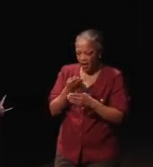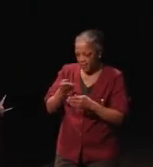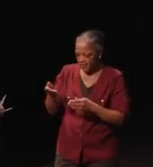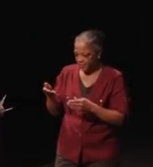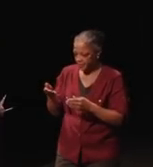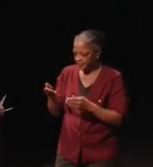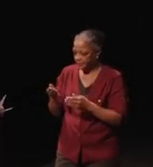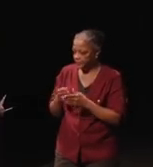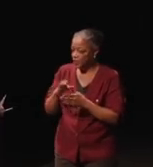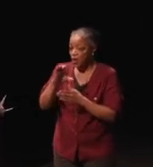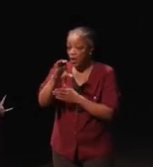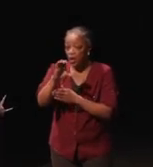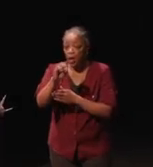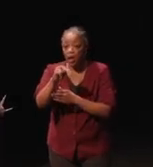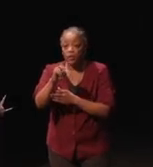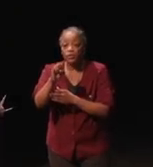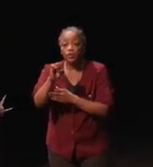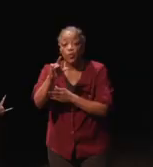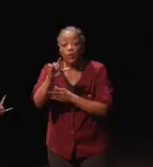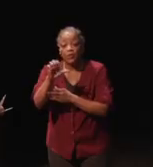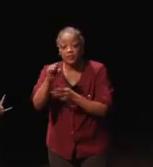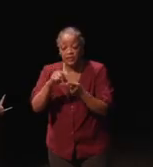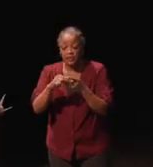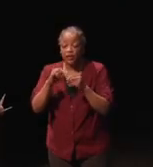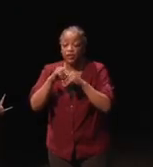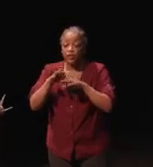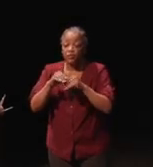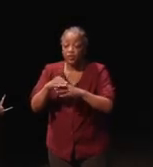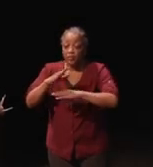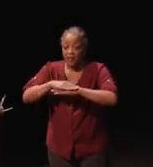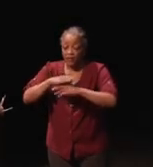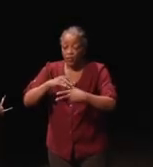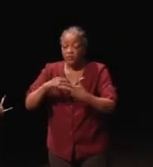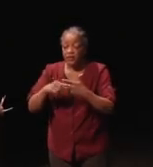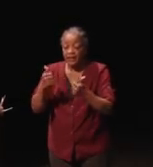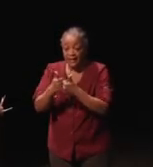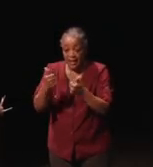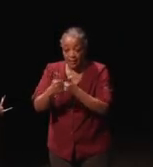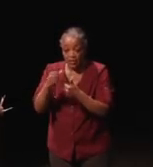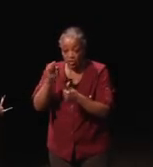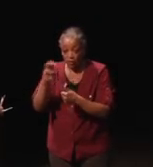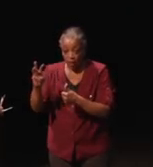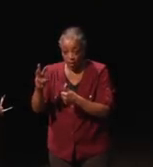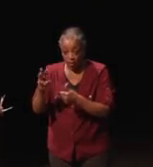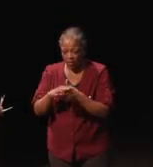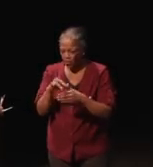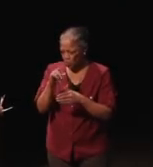Xconsoles, Distribution platforms, and gaming software. In 2015, we extended